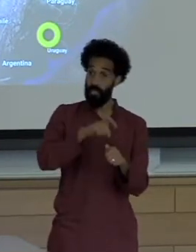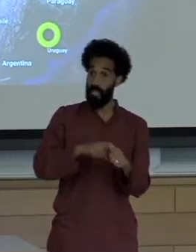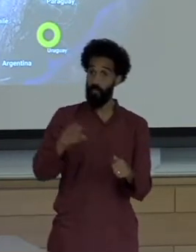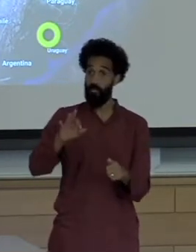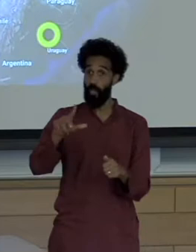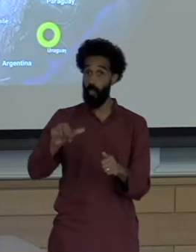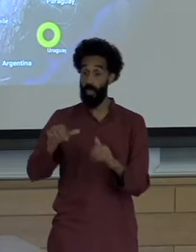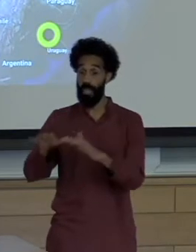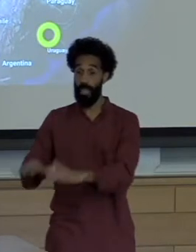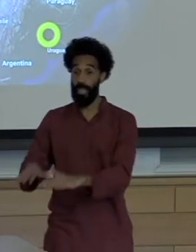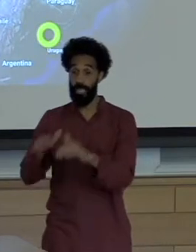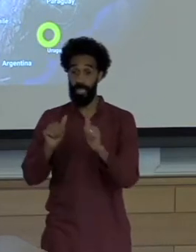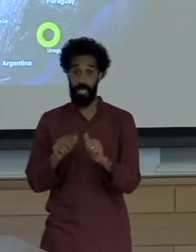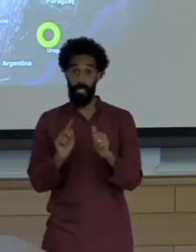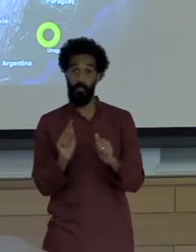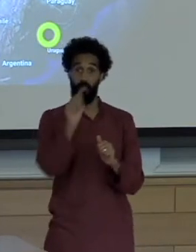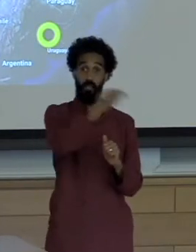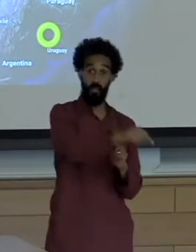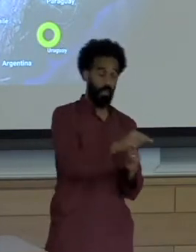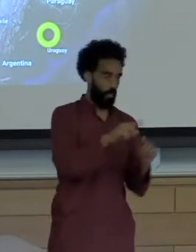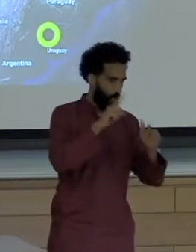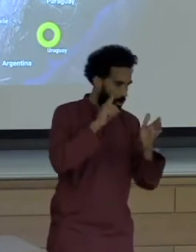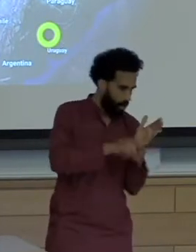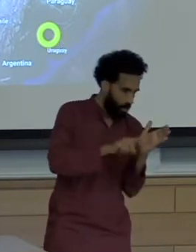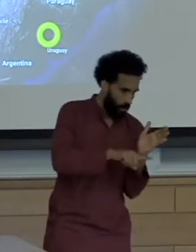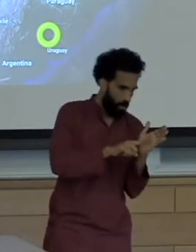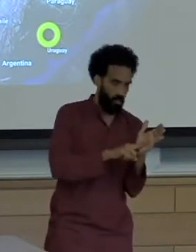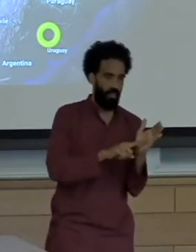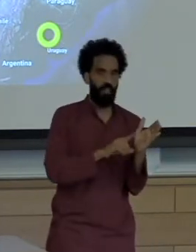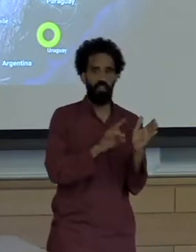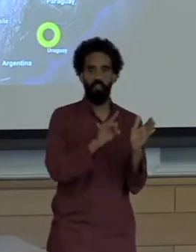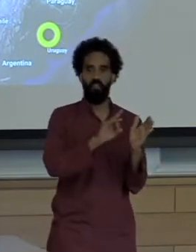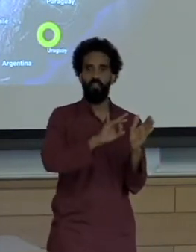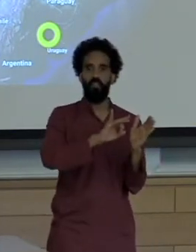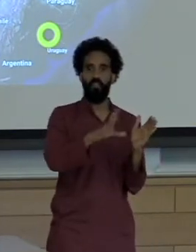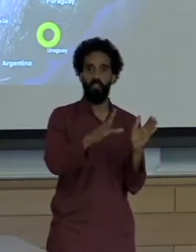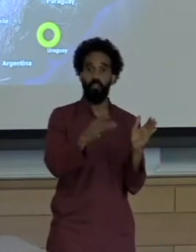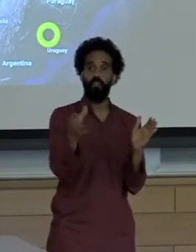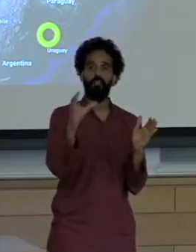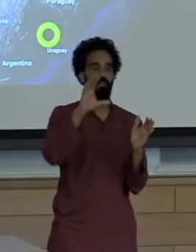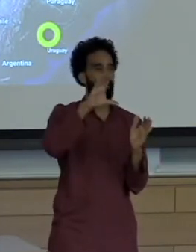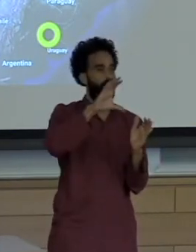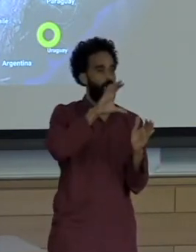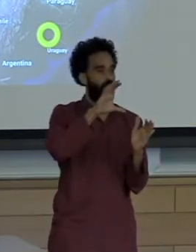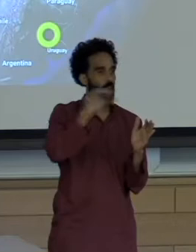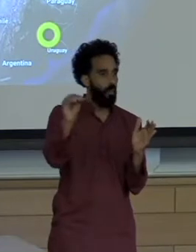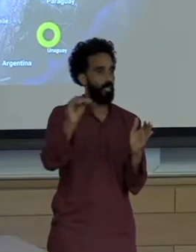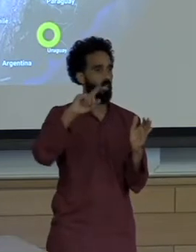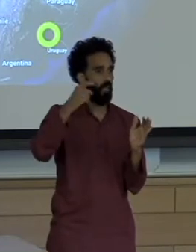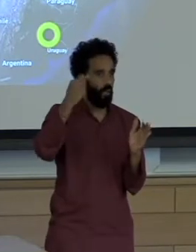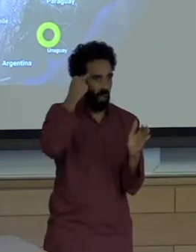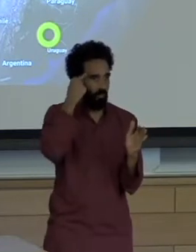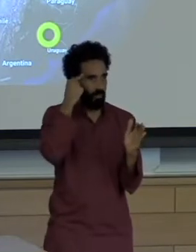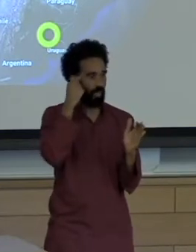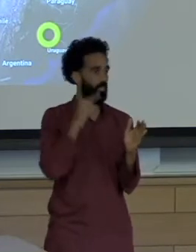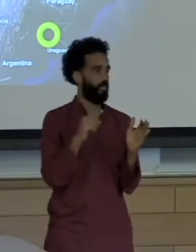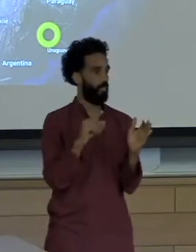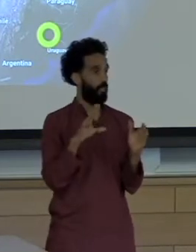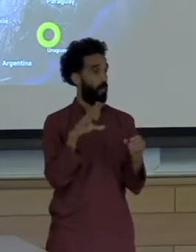extractivist operations that spilled contaminants into rivers, streams and aquifers and the communities whose livelihoods